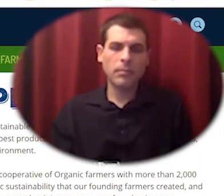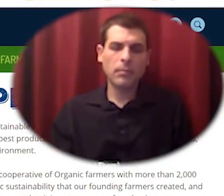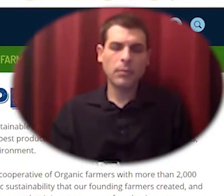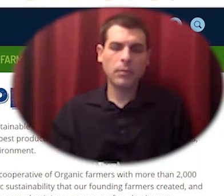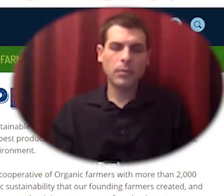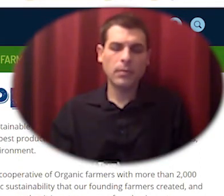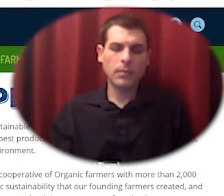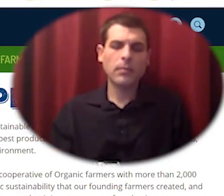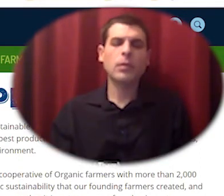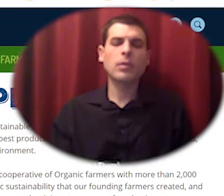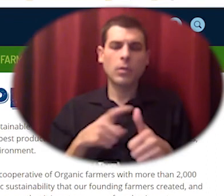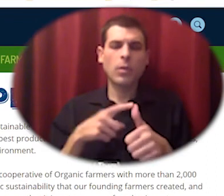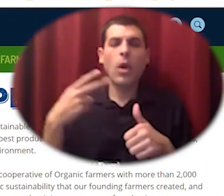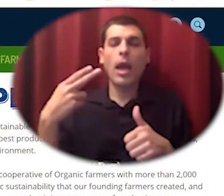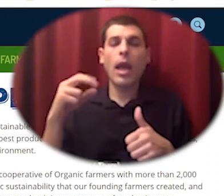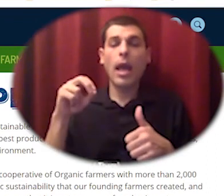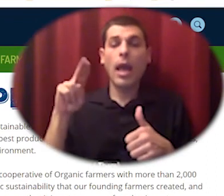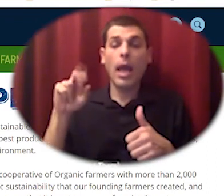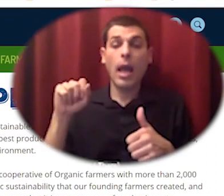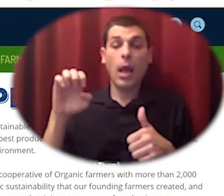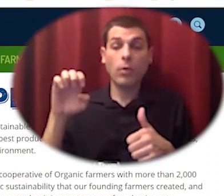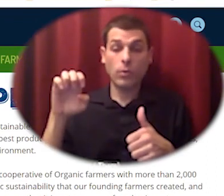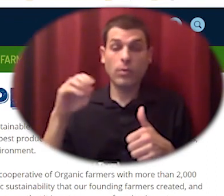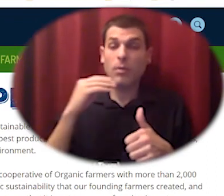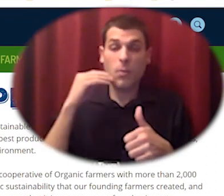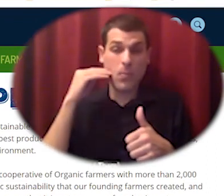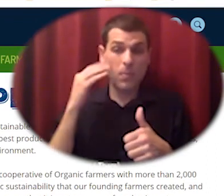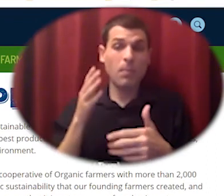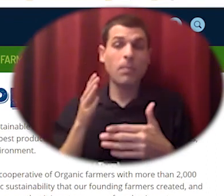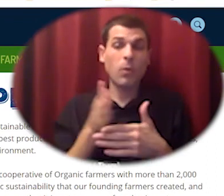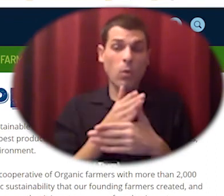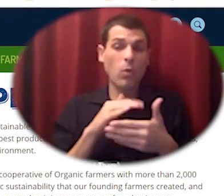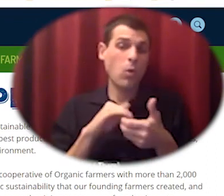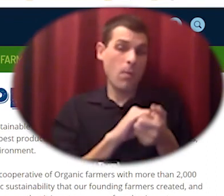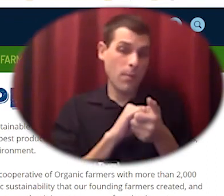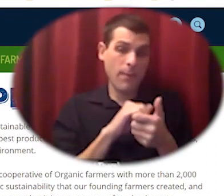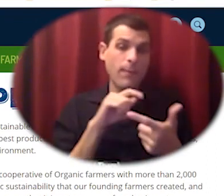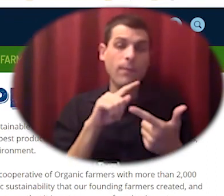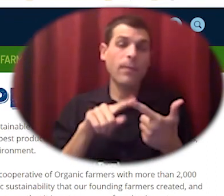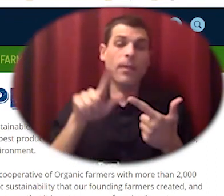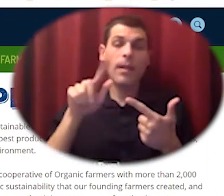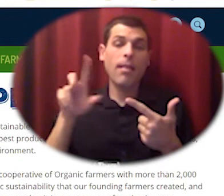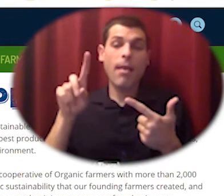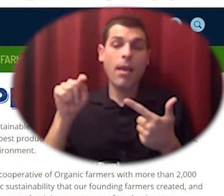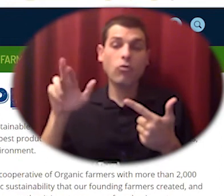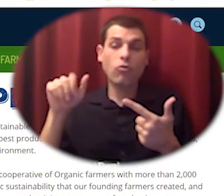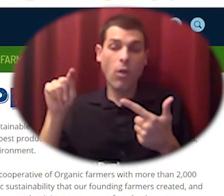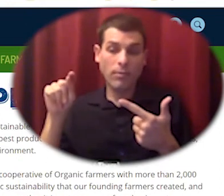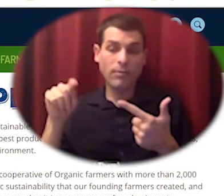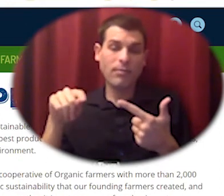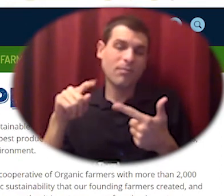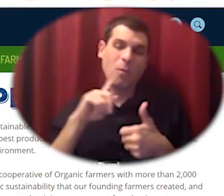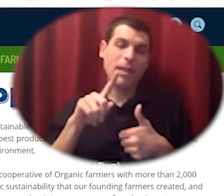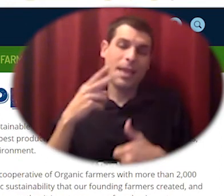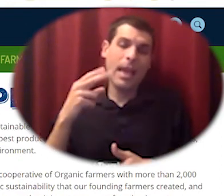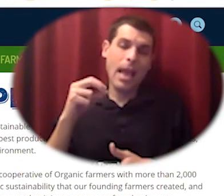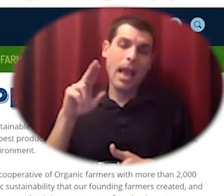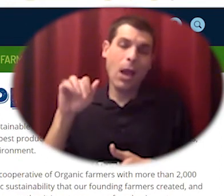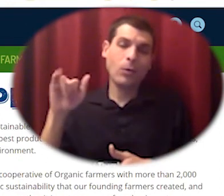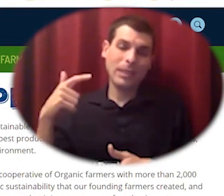housing cooperatives and land trusts housing is the big thing right nobody likes paying rent